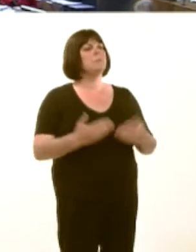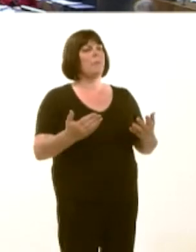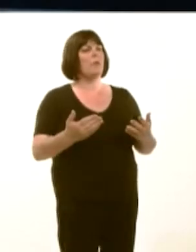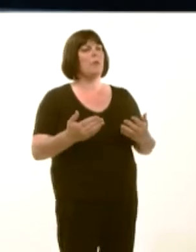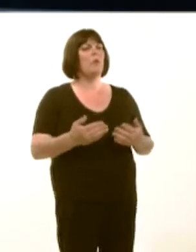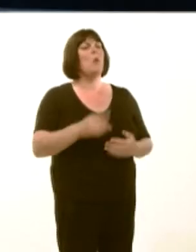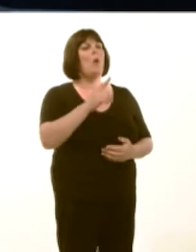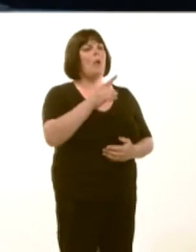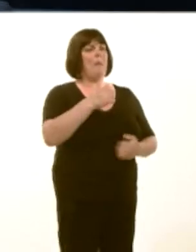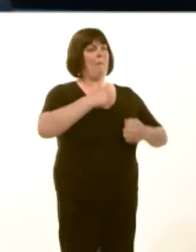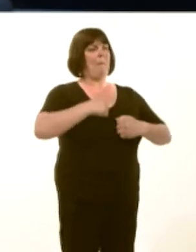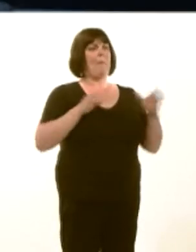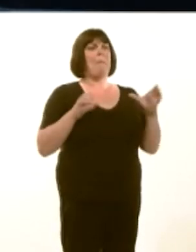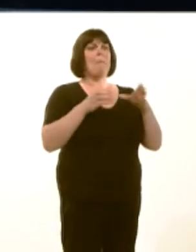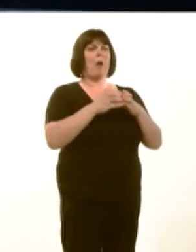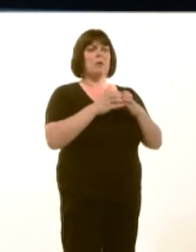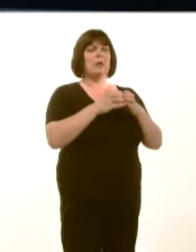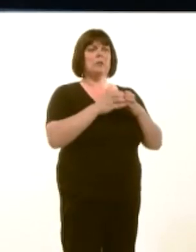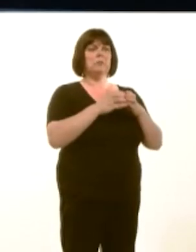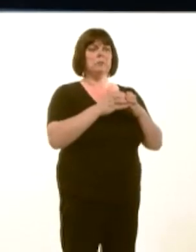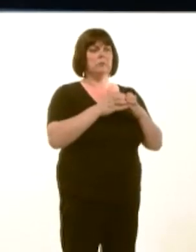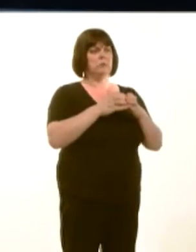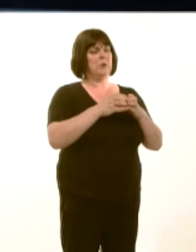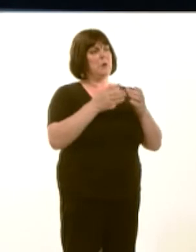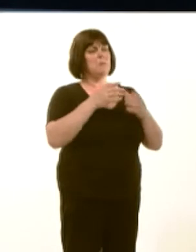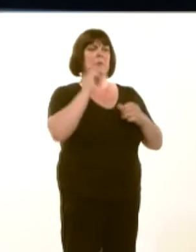The commitment that my party has made during the Westminster election is to put in extra